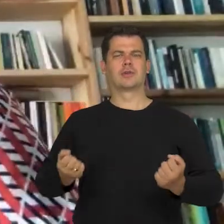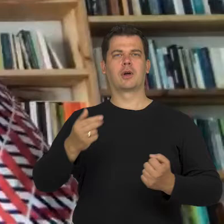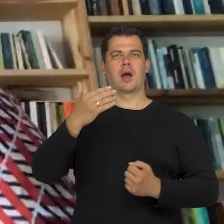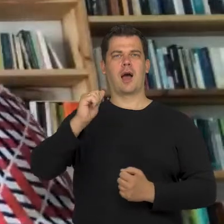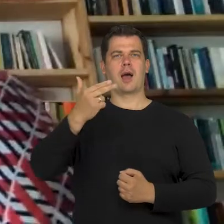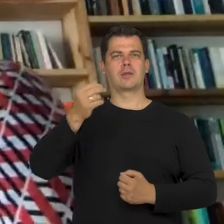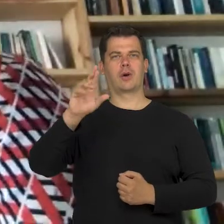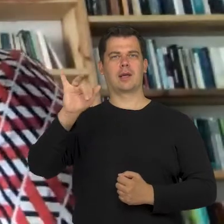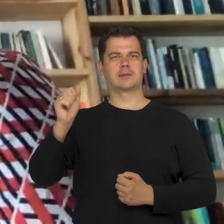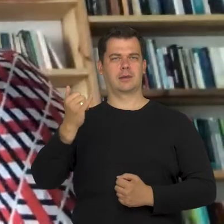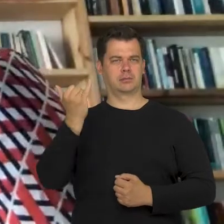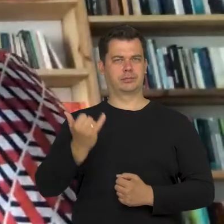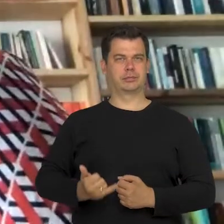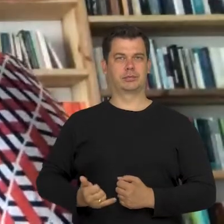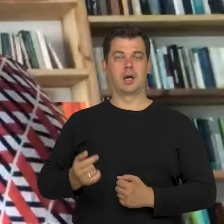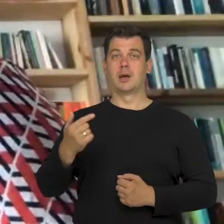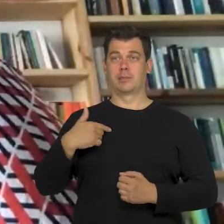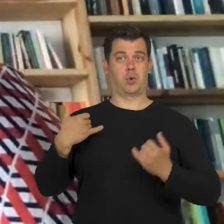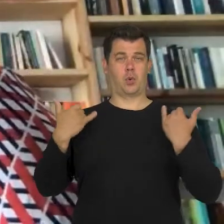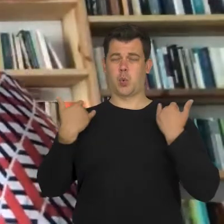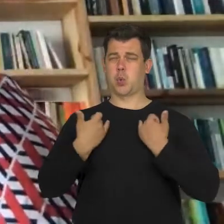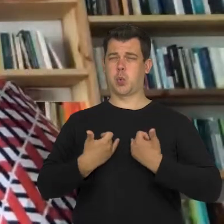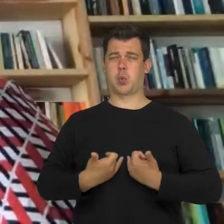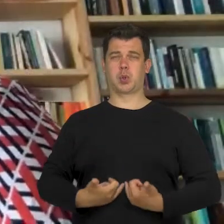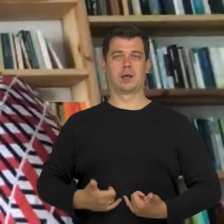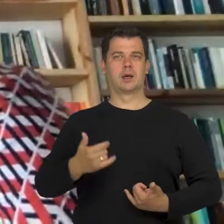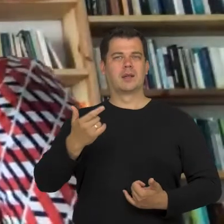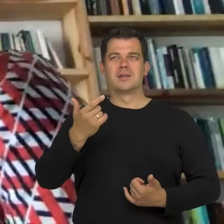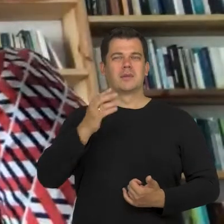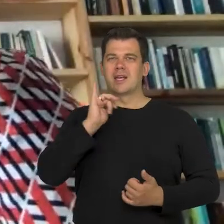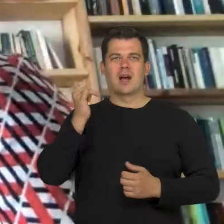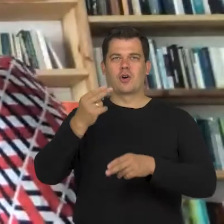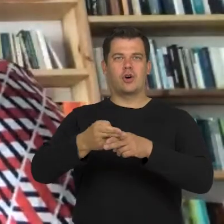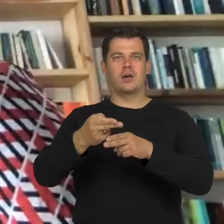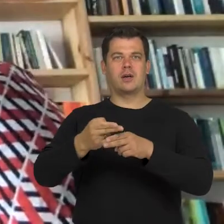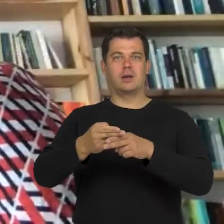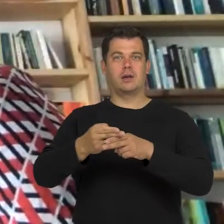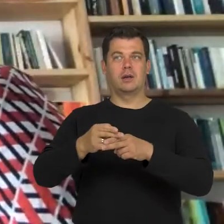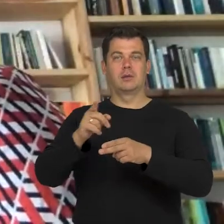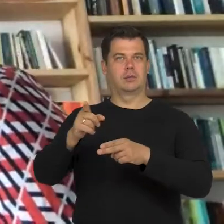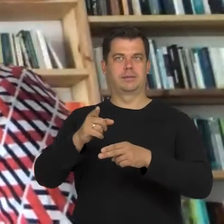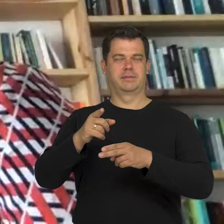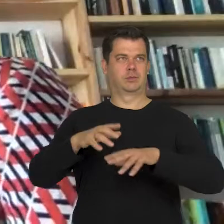and this really was a time, when that unhealthy lankiness was not something that was widely accepted.